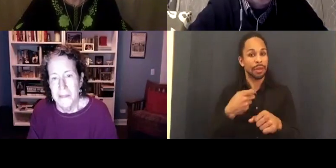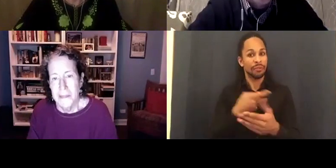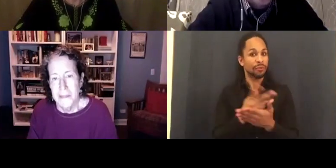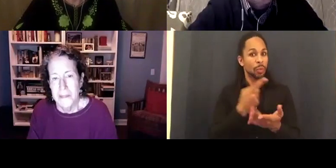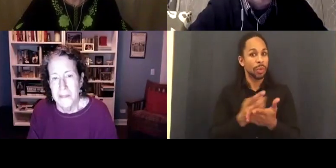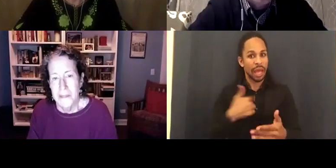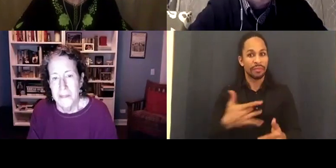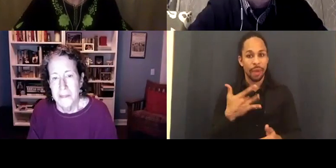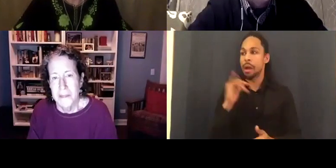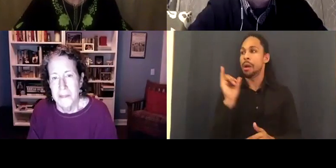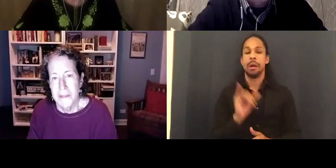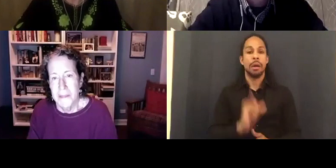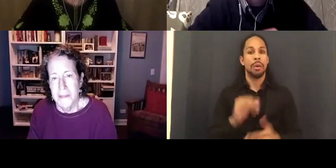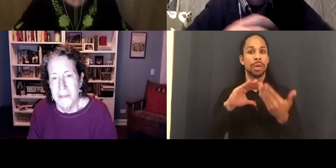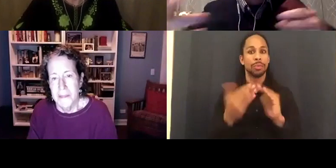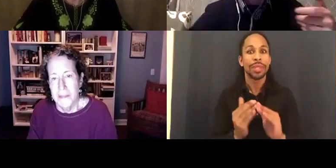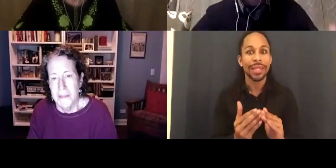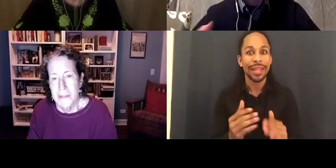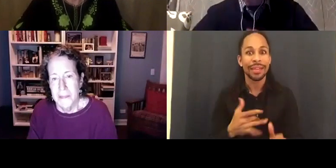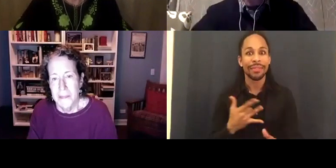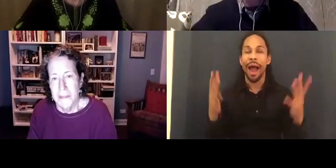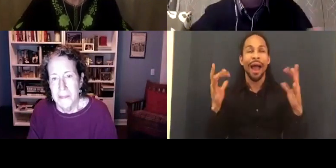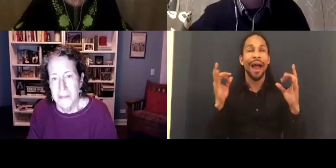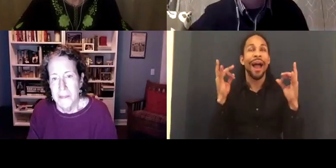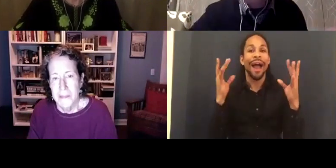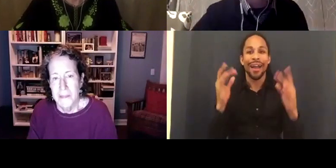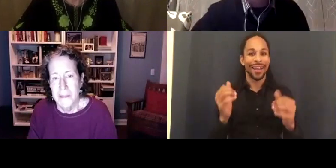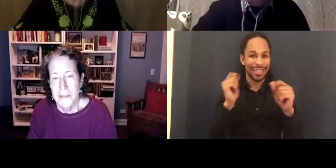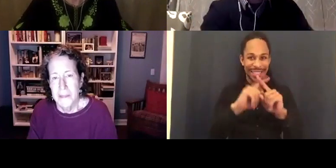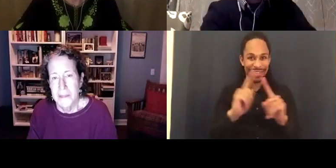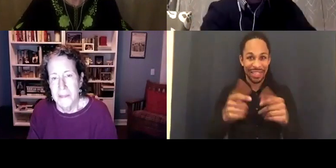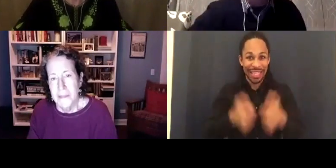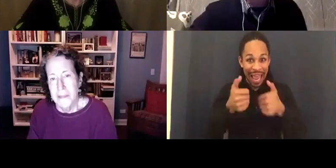for the first time. I was getting all these texts from people who are watching. It worked.